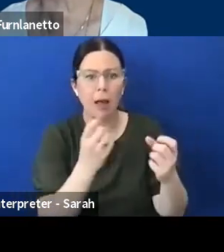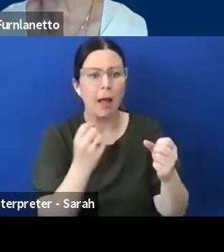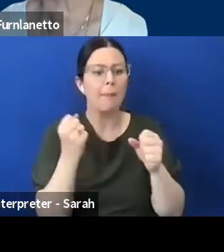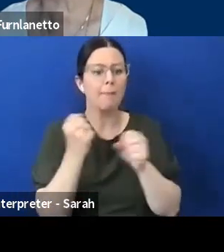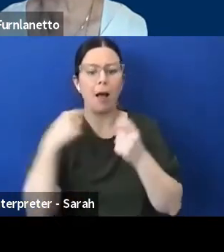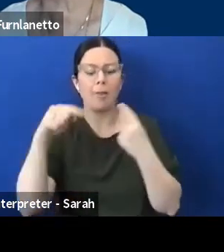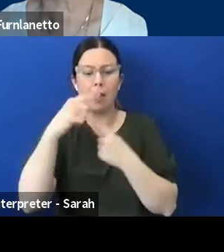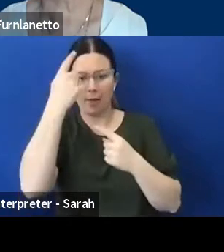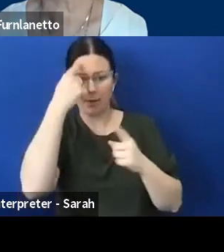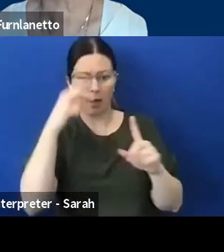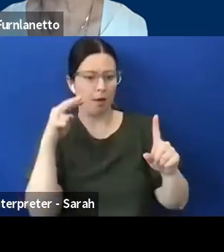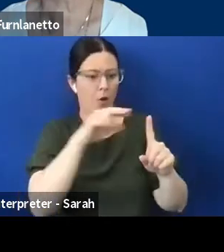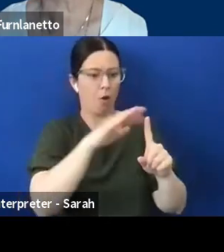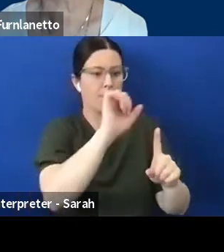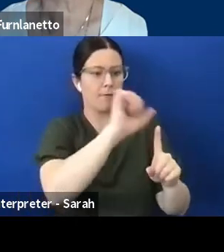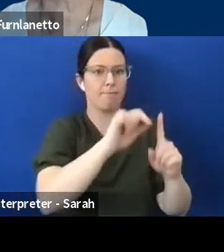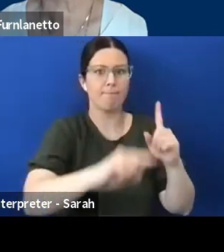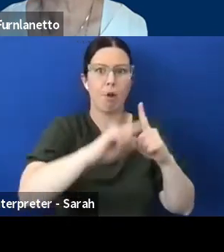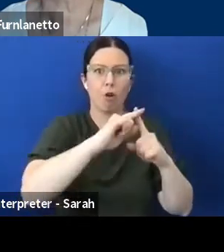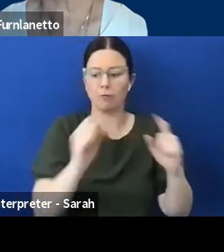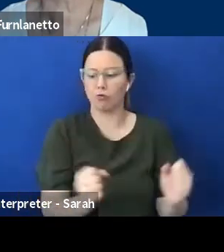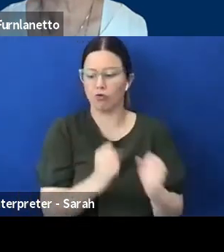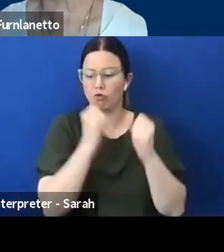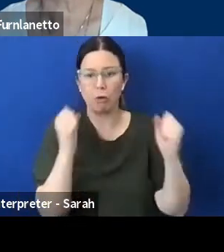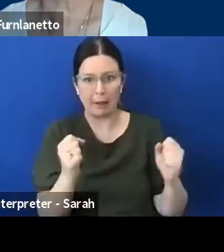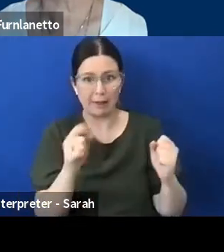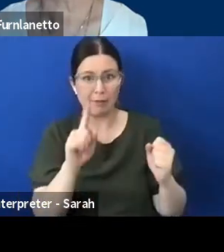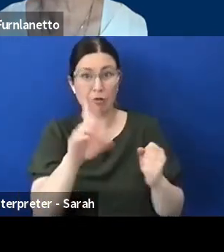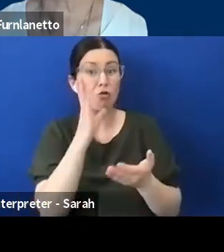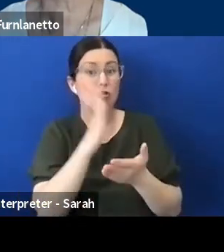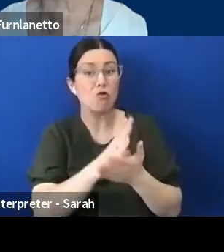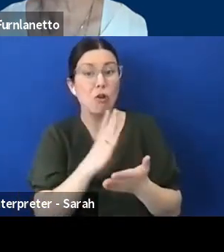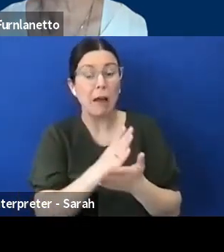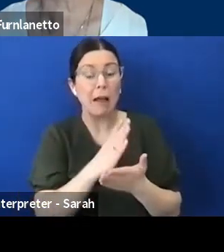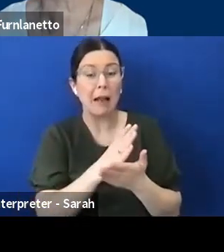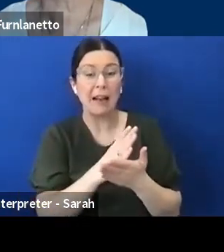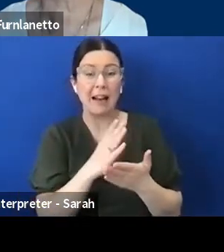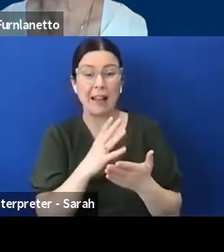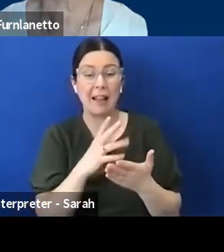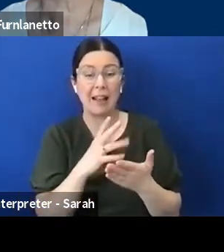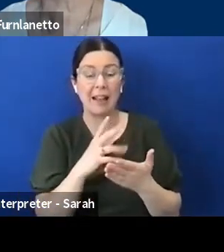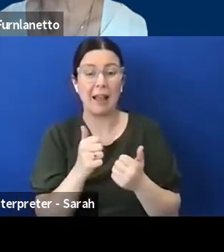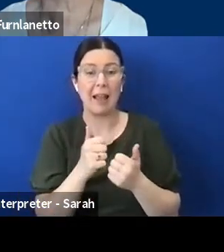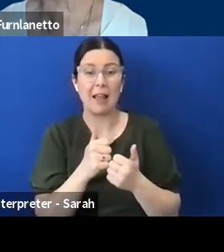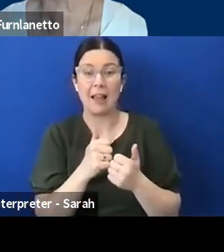the reality is, that there are any number of great organisations in the state